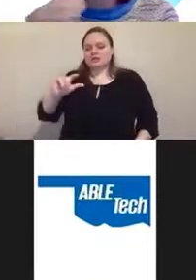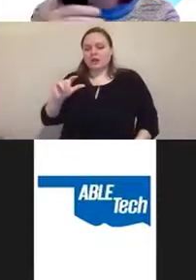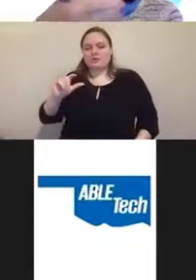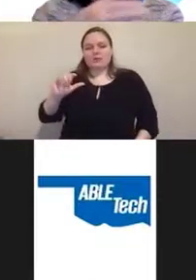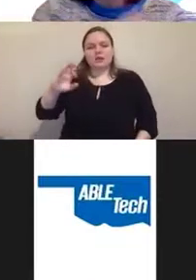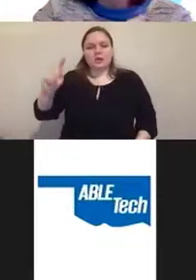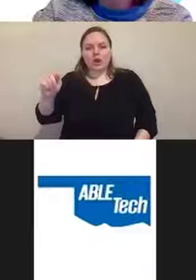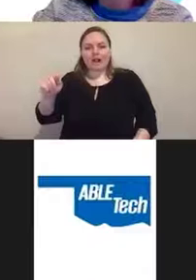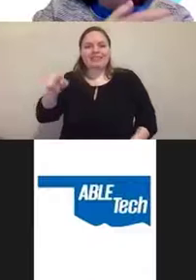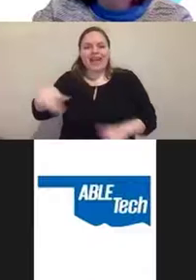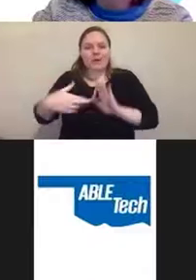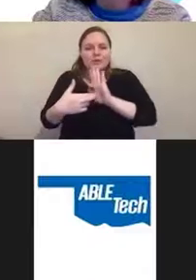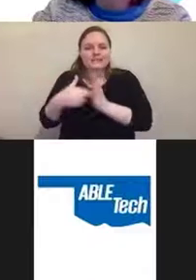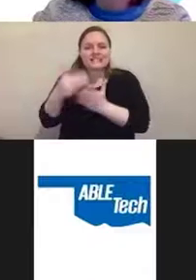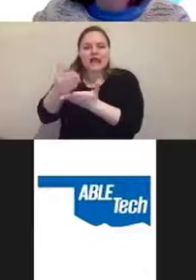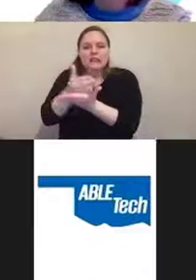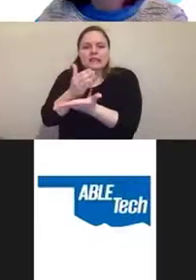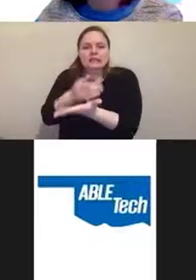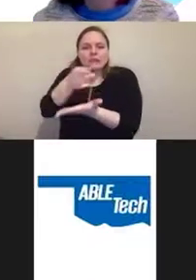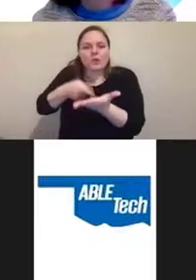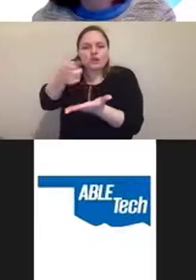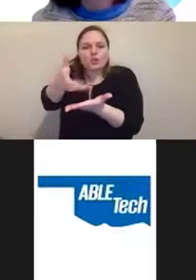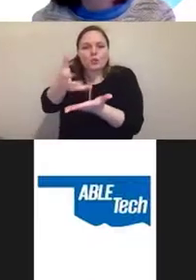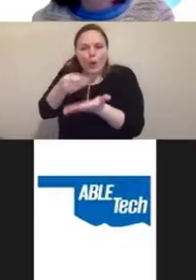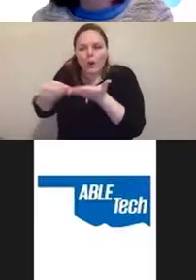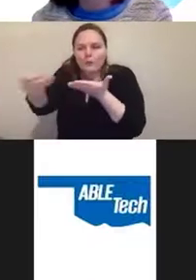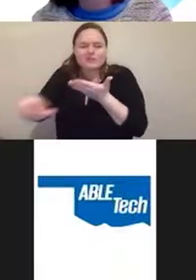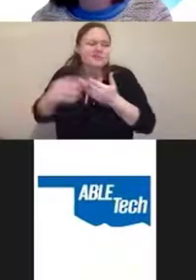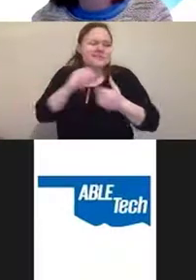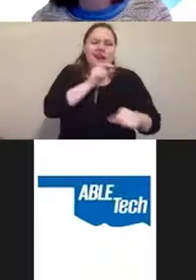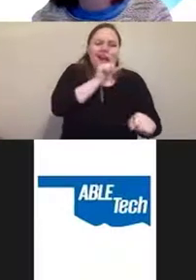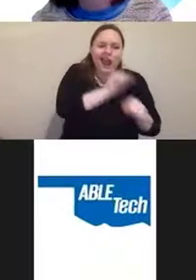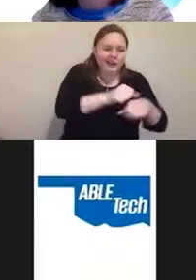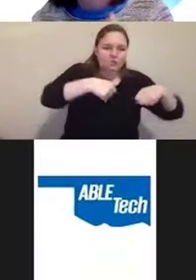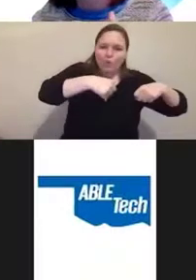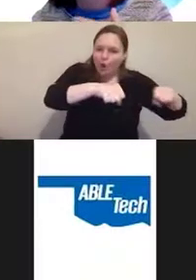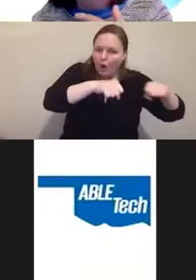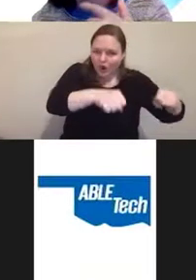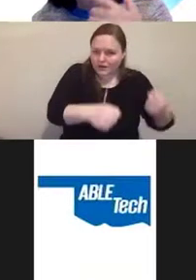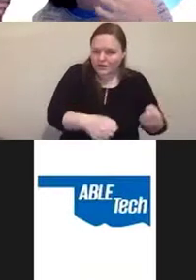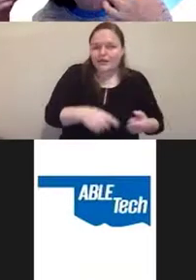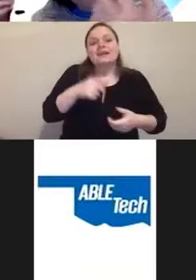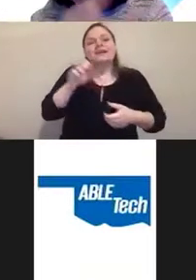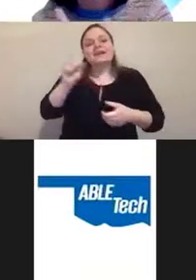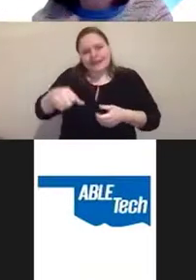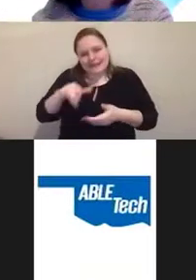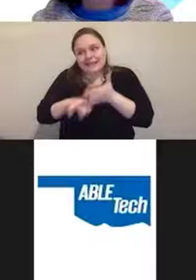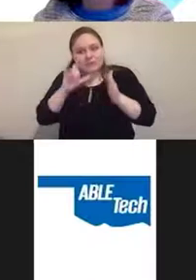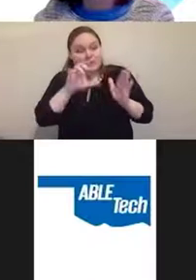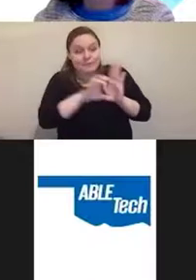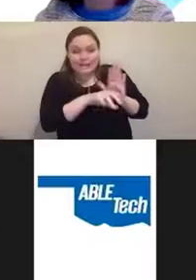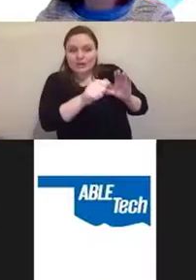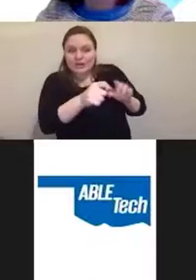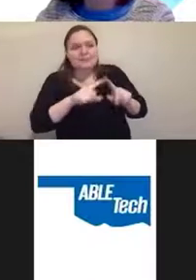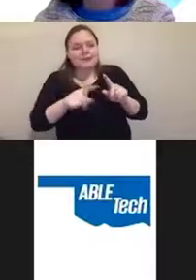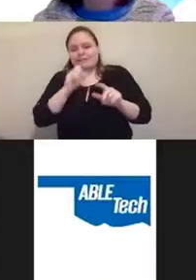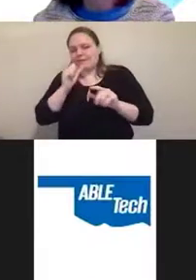It's not actually a cart, even though that's what the picture is. So those kinds of icons, again,